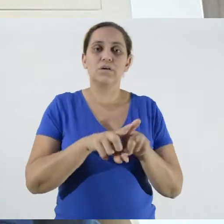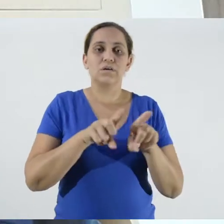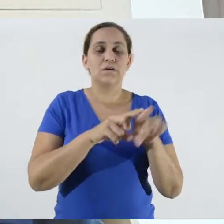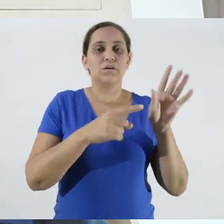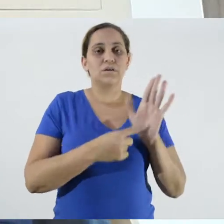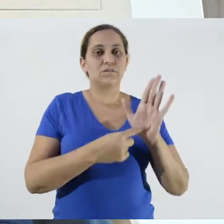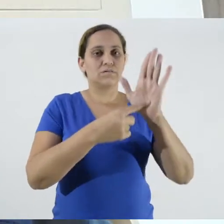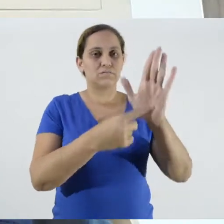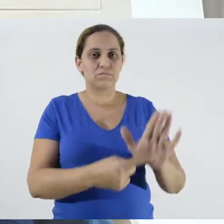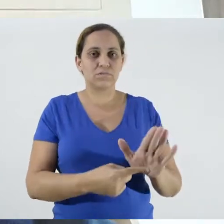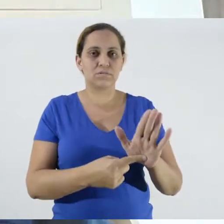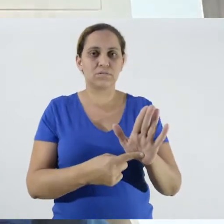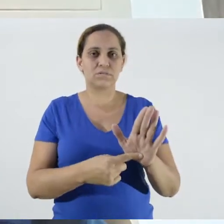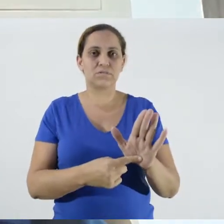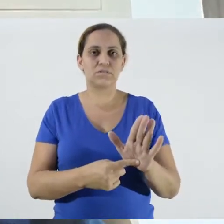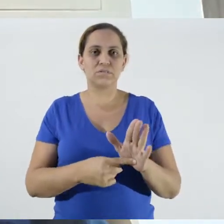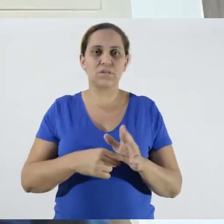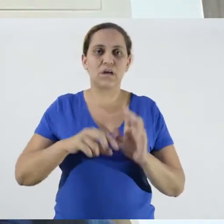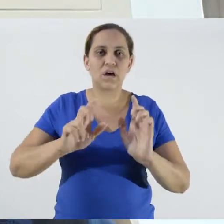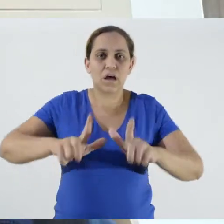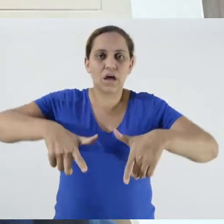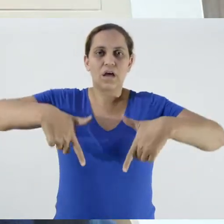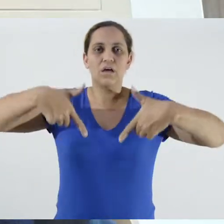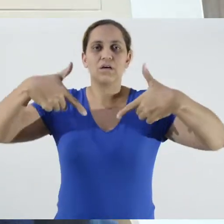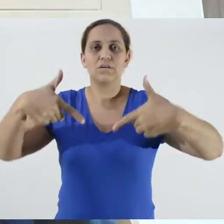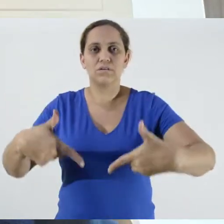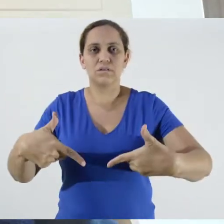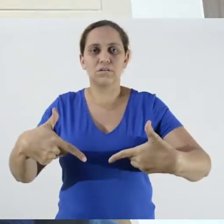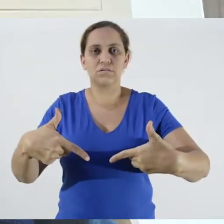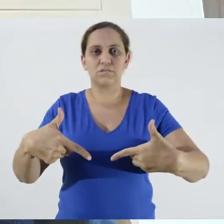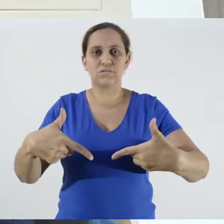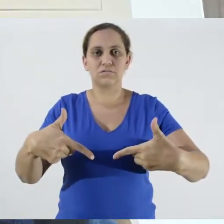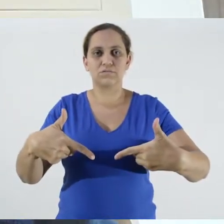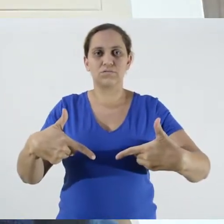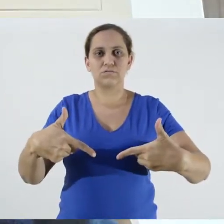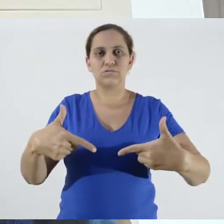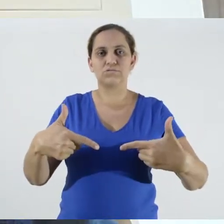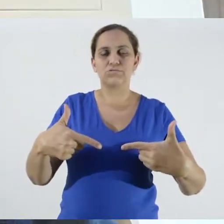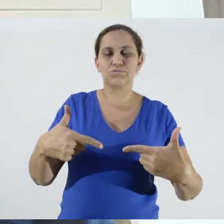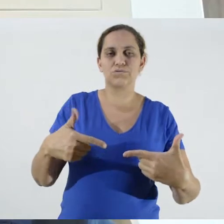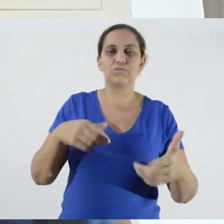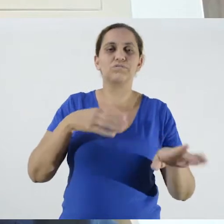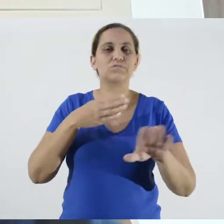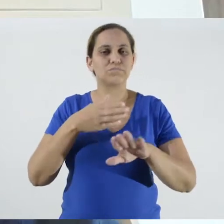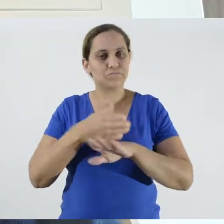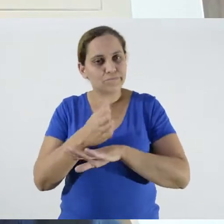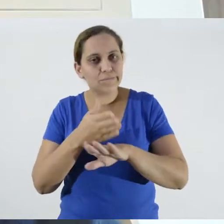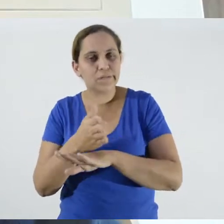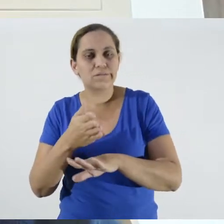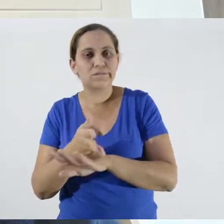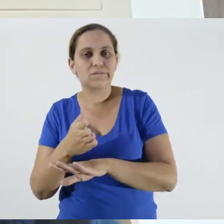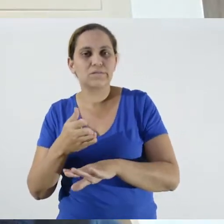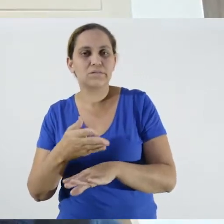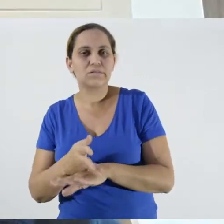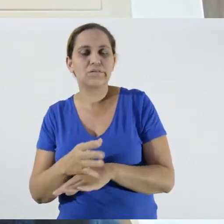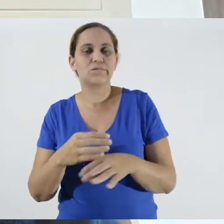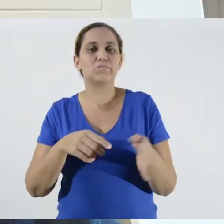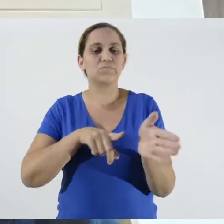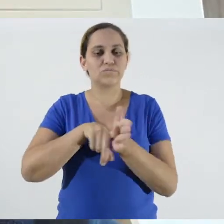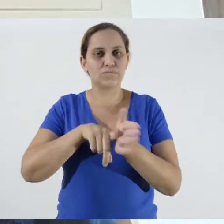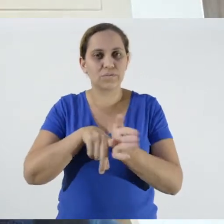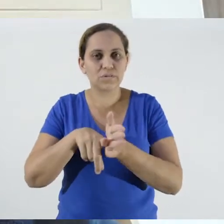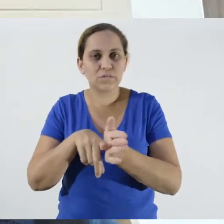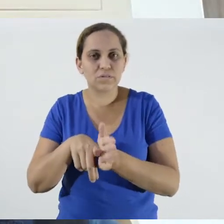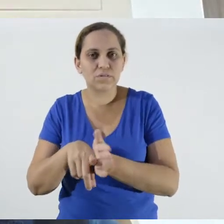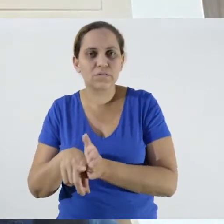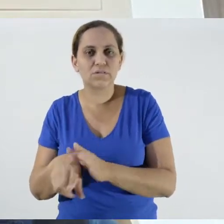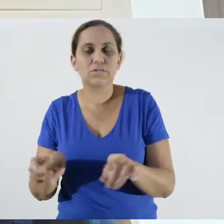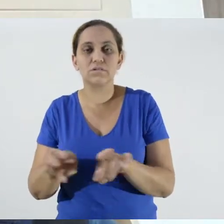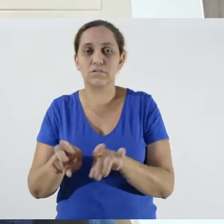some actions that the group in which I participate, composed of researchers,